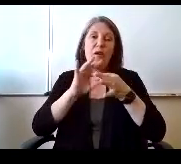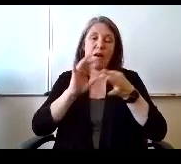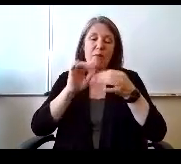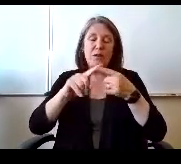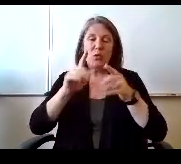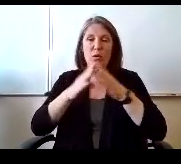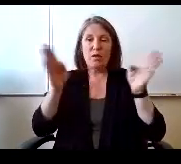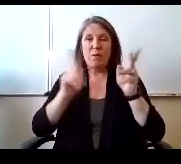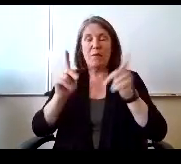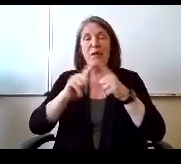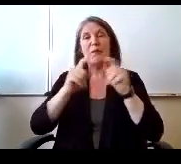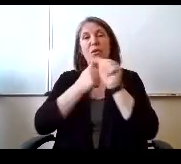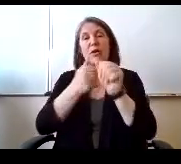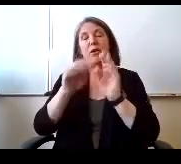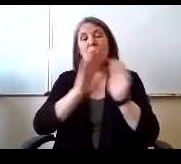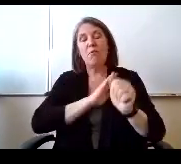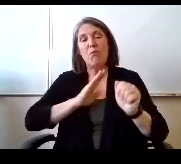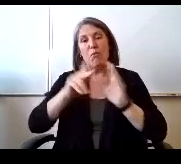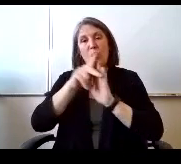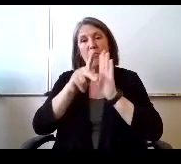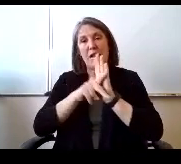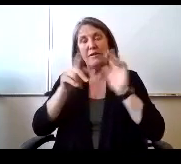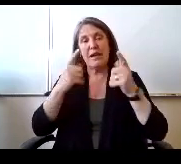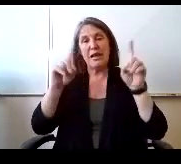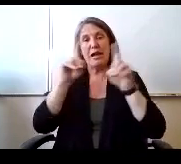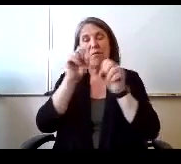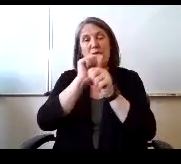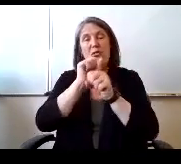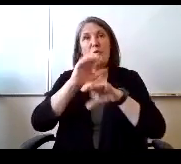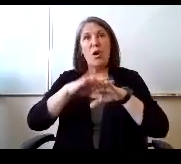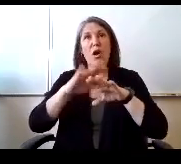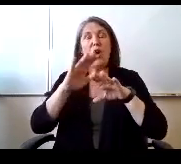board policy and accomplish the work already on the agenda, the Board will not respond this evening.